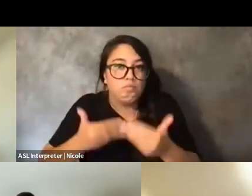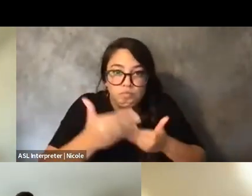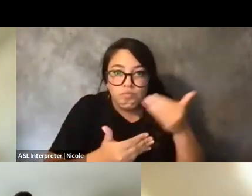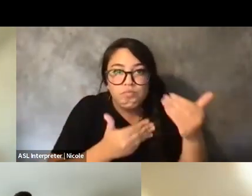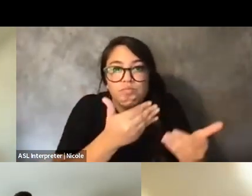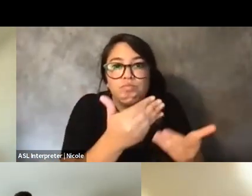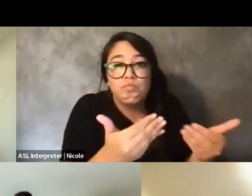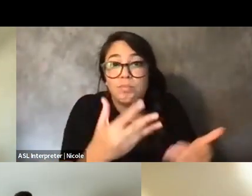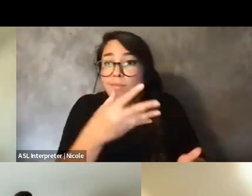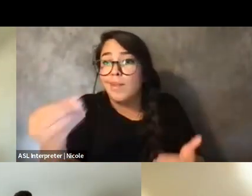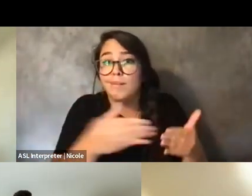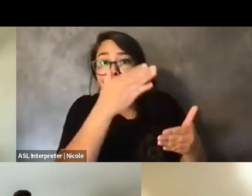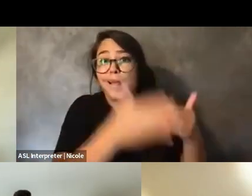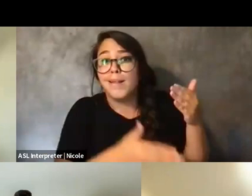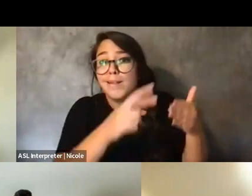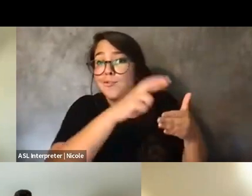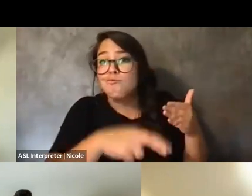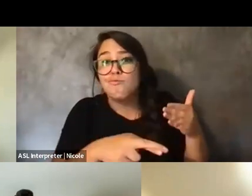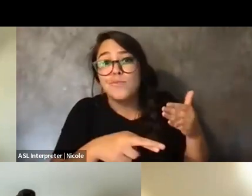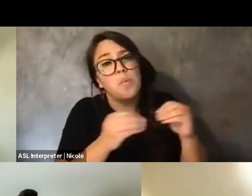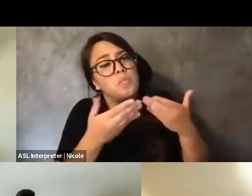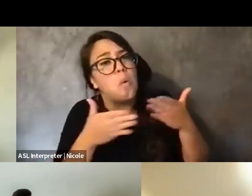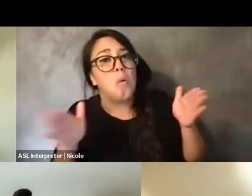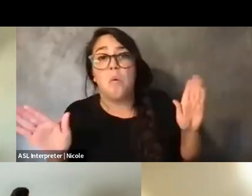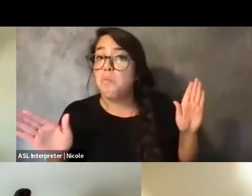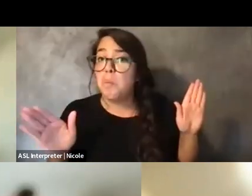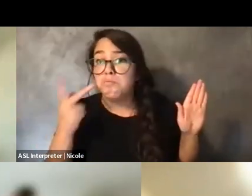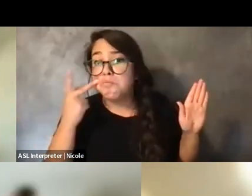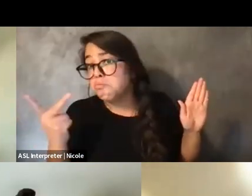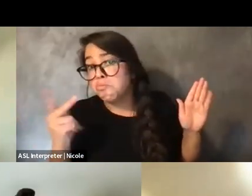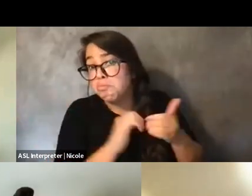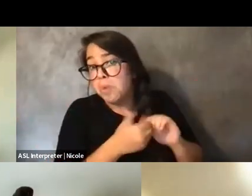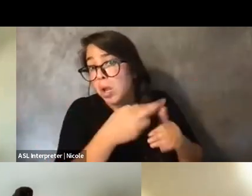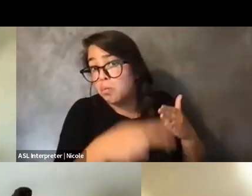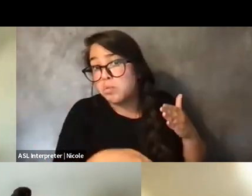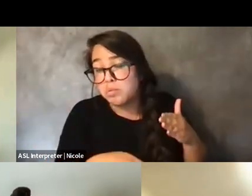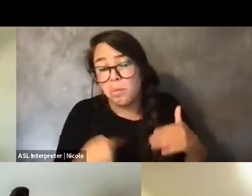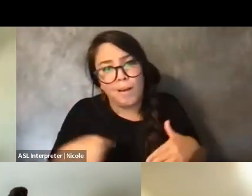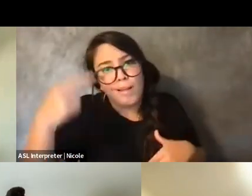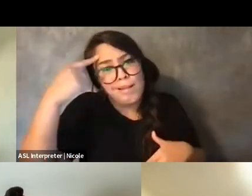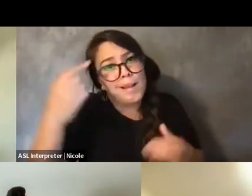I think we all like, many of us have to do that being disabled